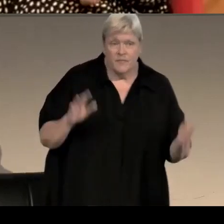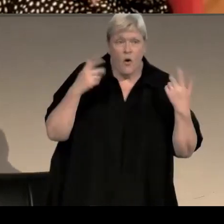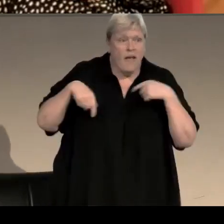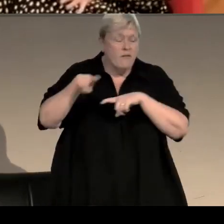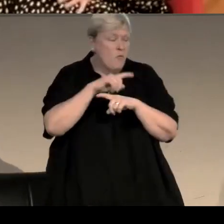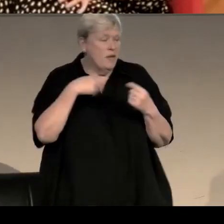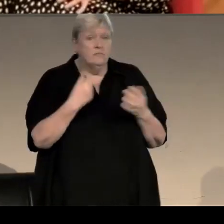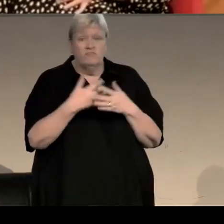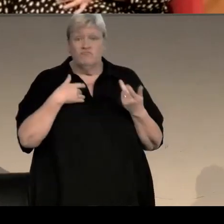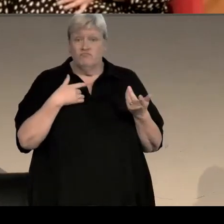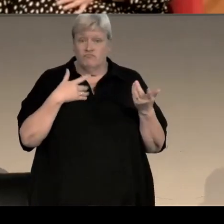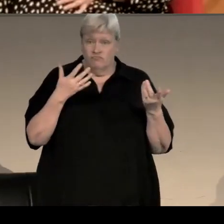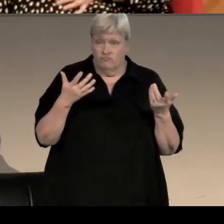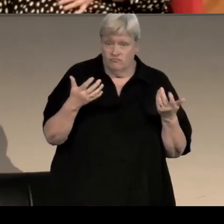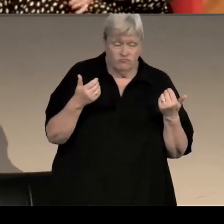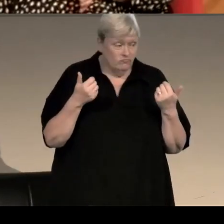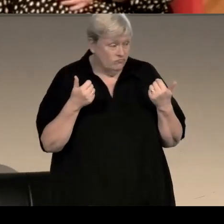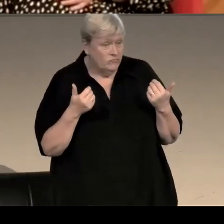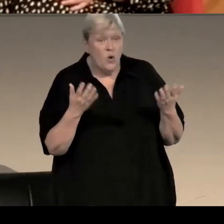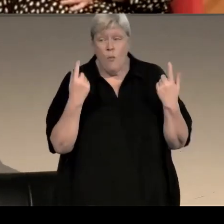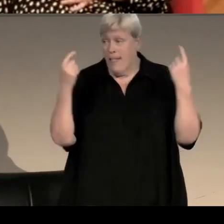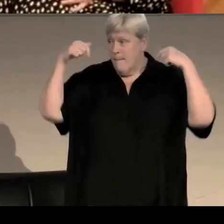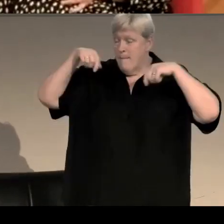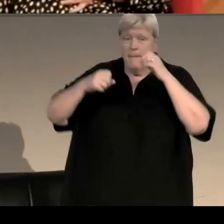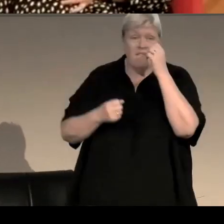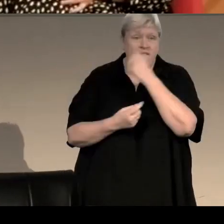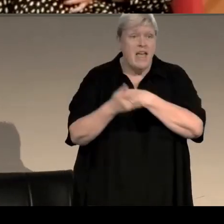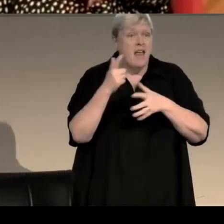it's an absolute delight to welcome you all to this event and to Aberdeen,